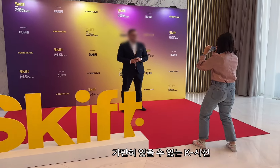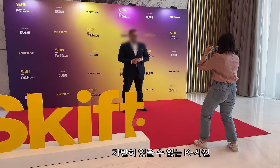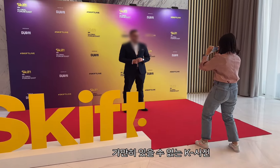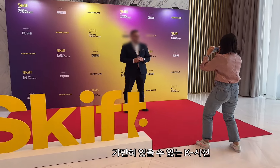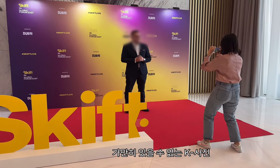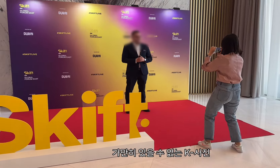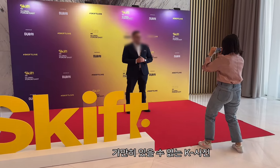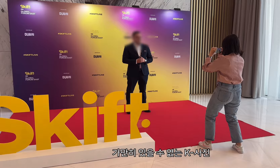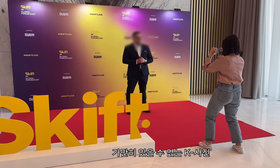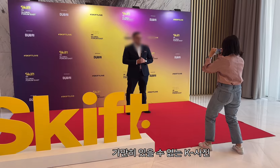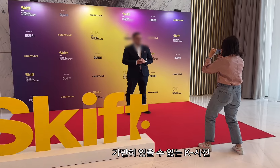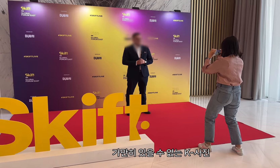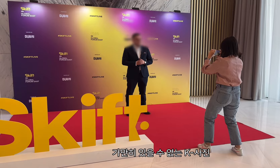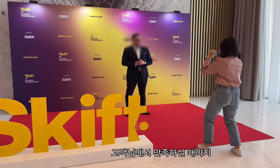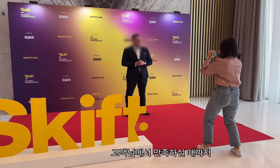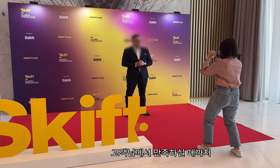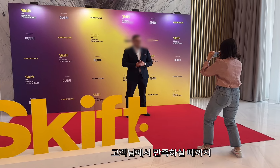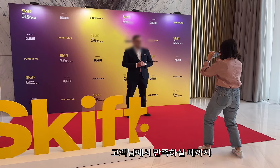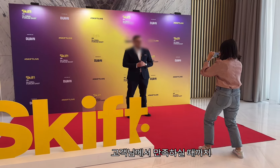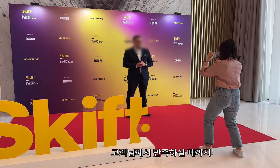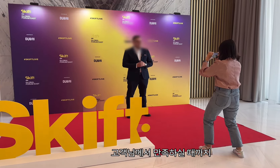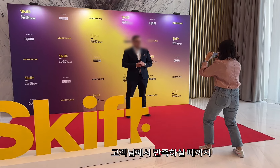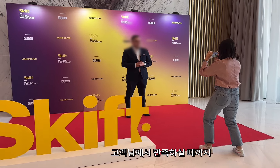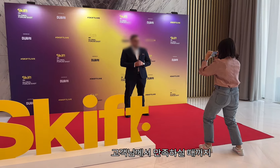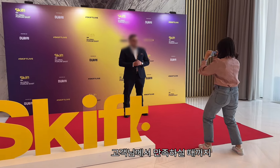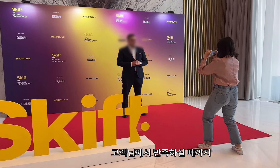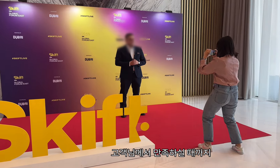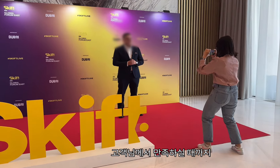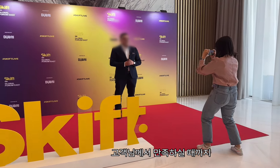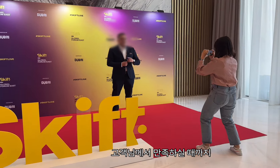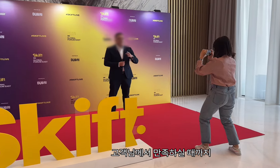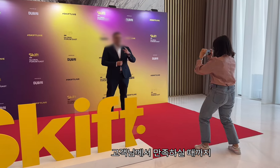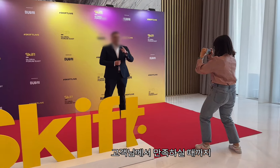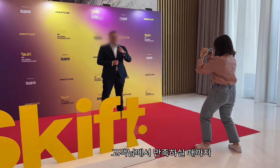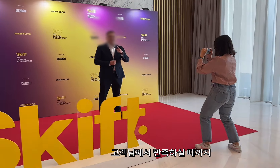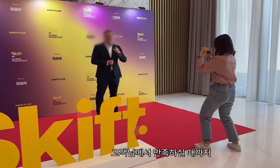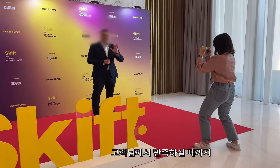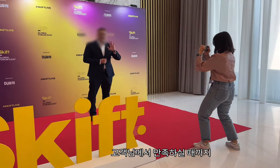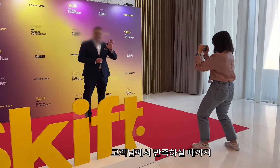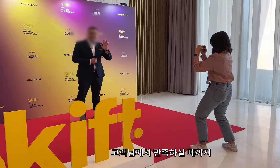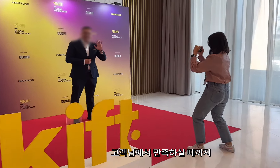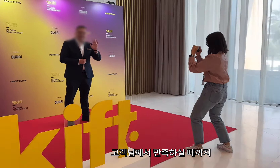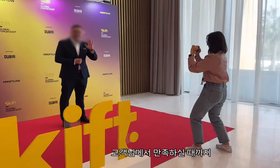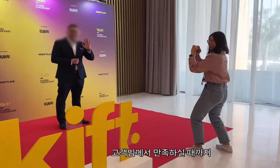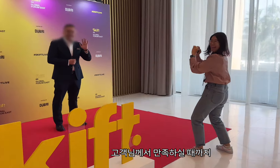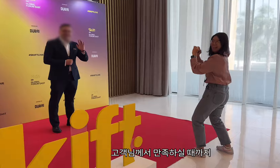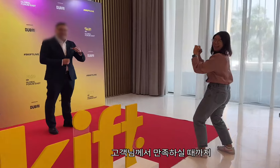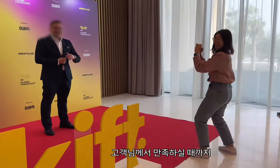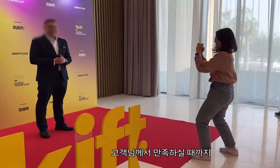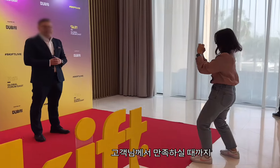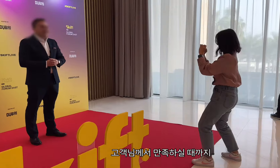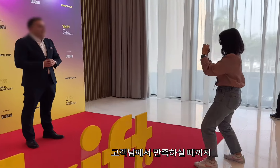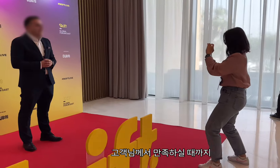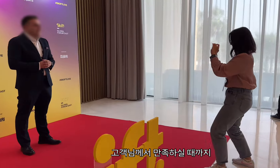K-photos that can't stay still. We will take pictures until you are satisfied.